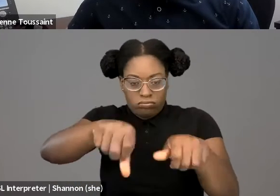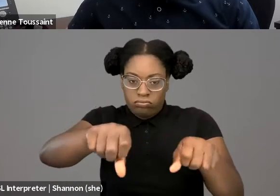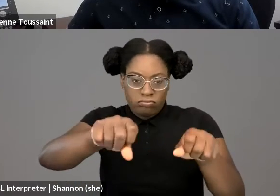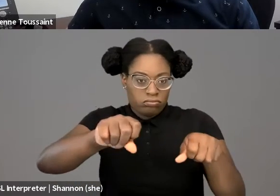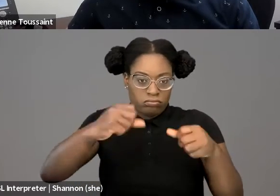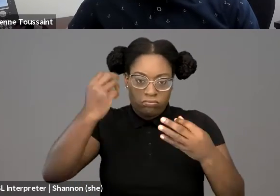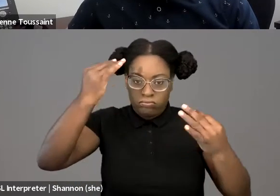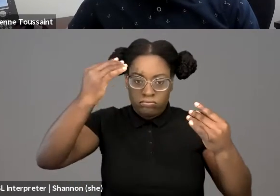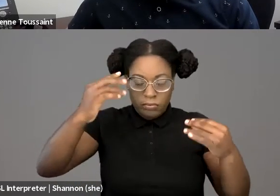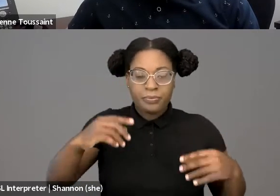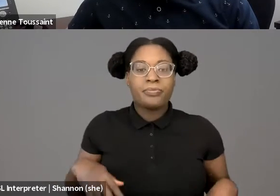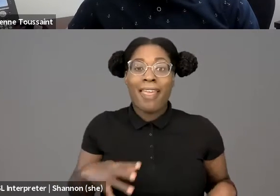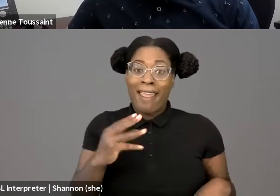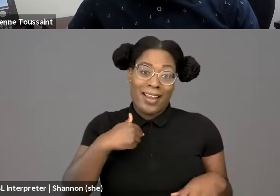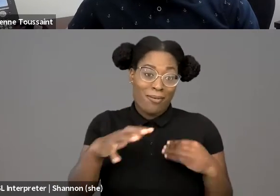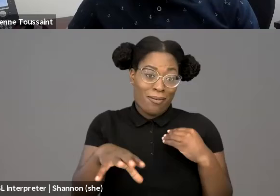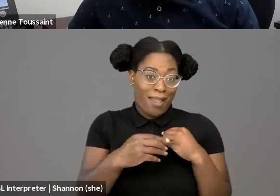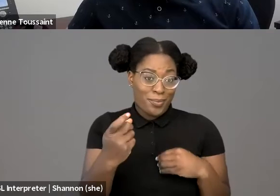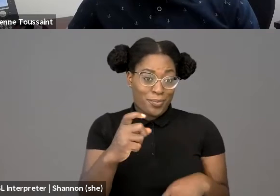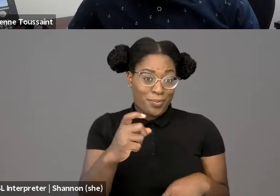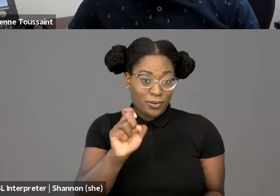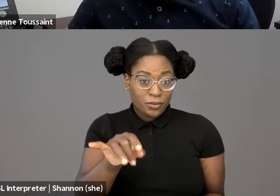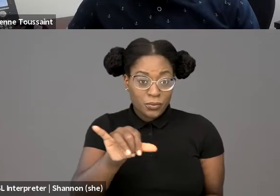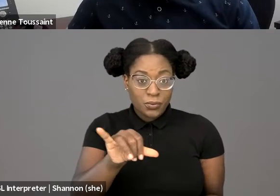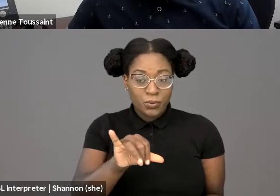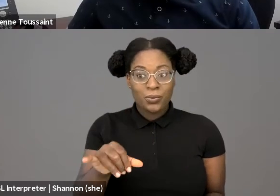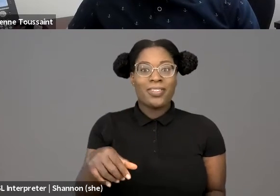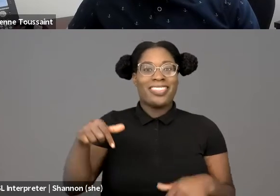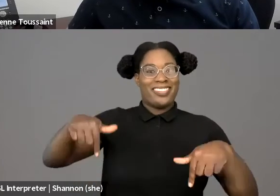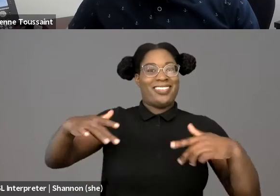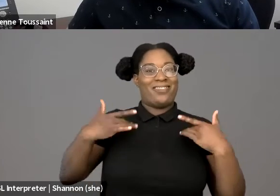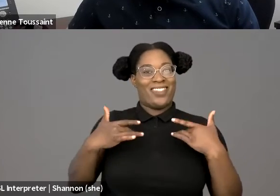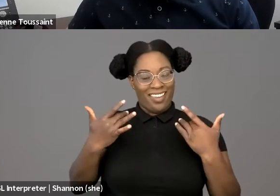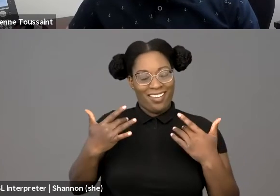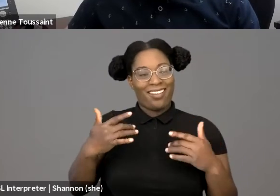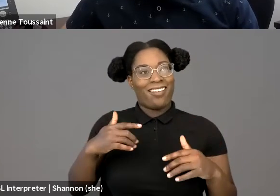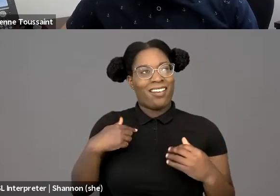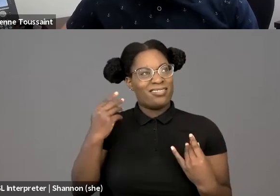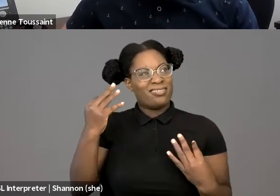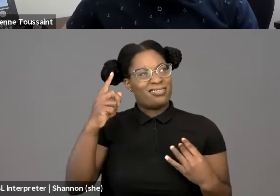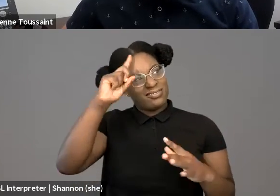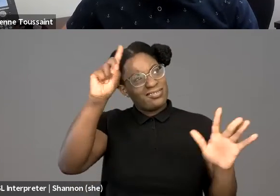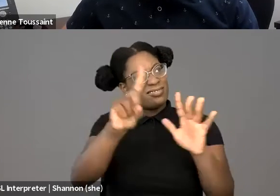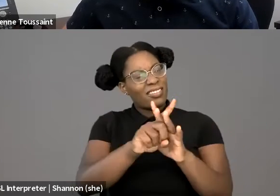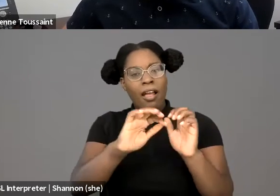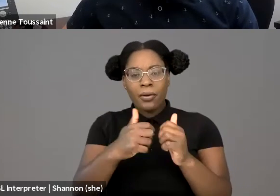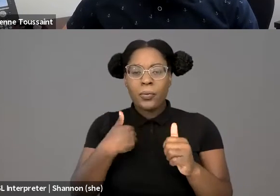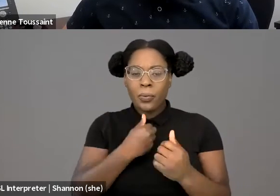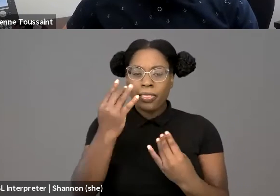prompted by this whole event, how do we think about the future of policing and the First Amendment?